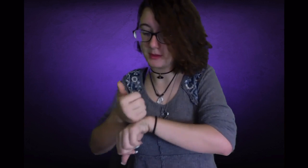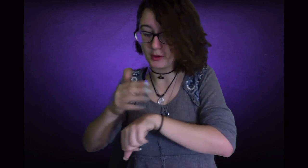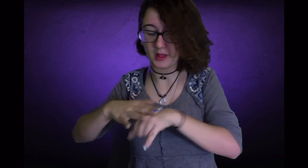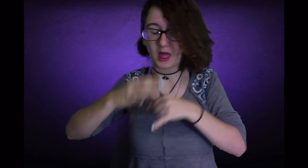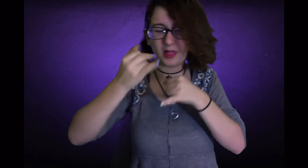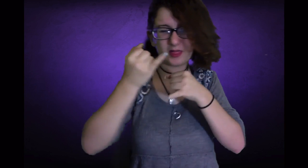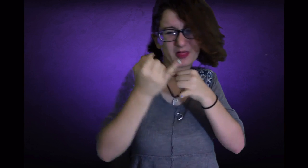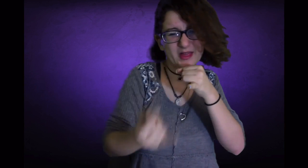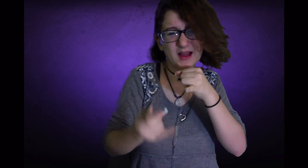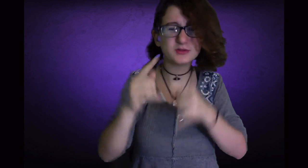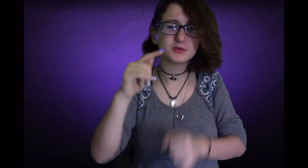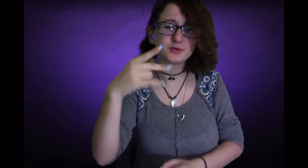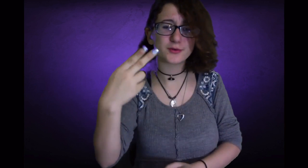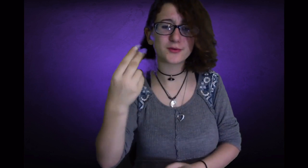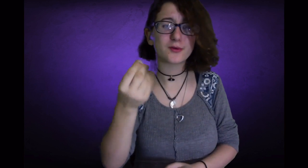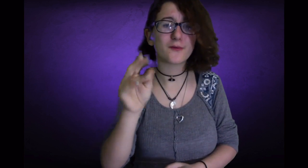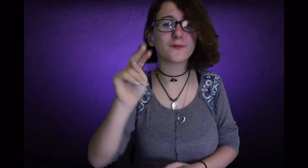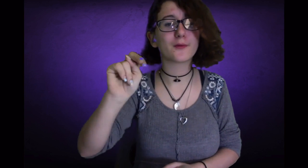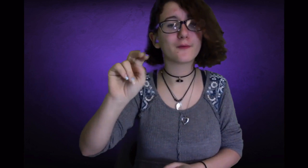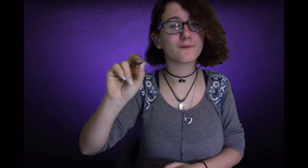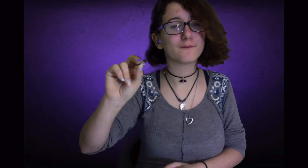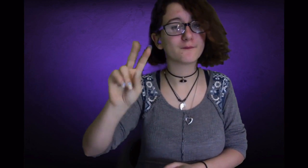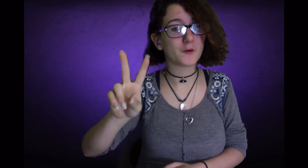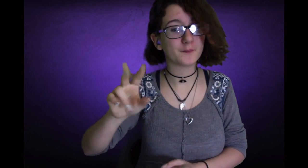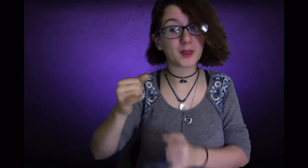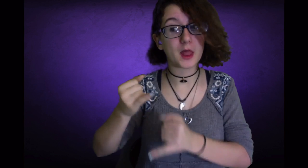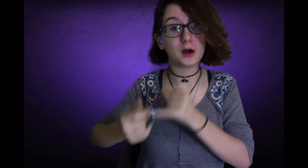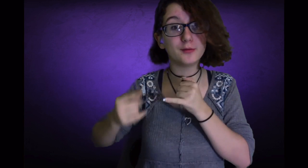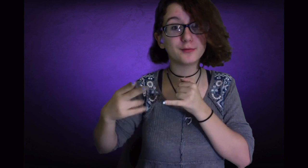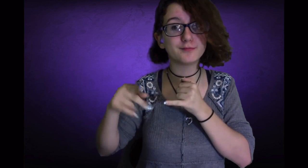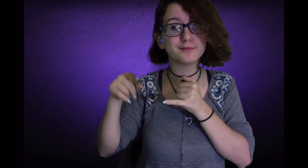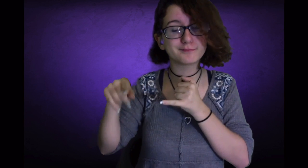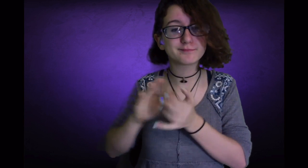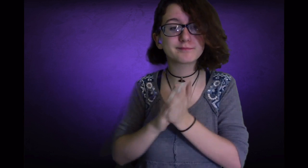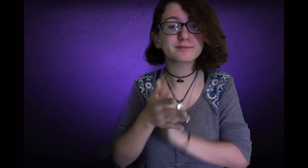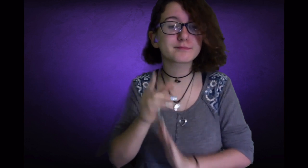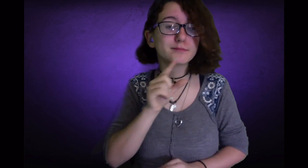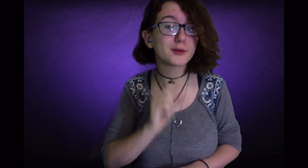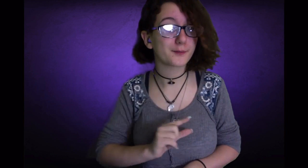on the last of Thursday of November